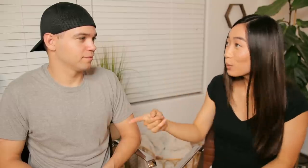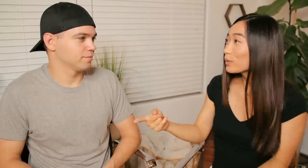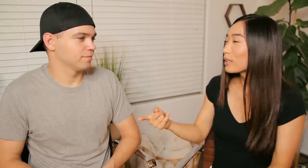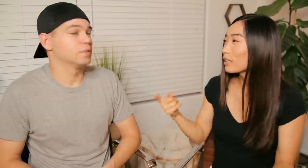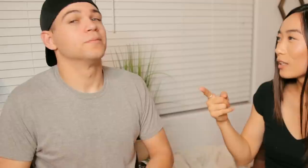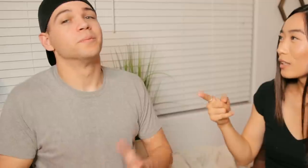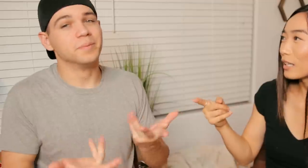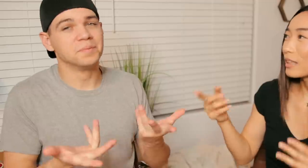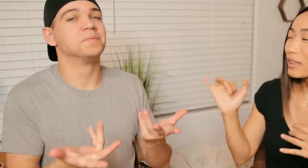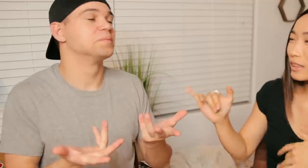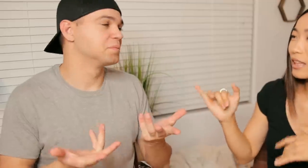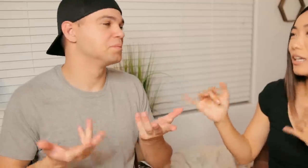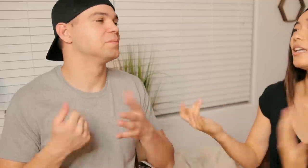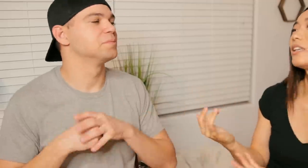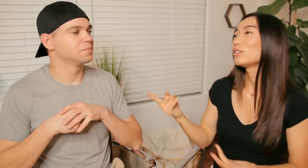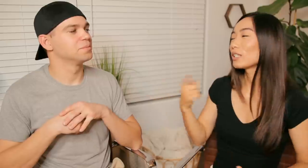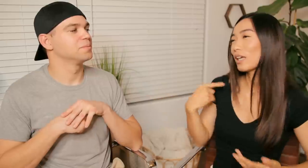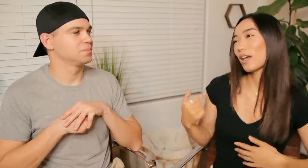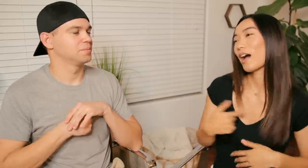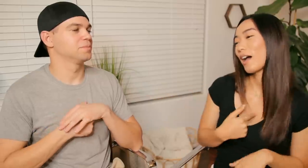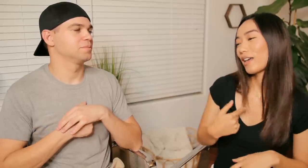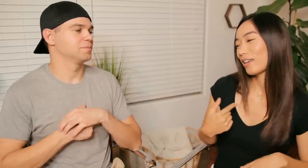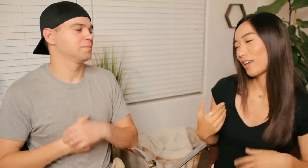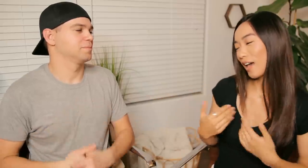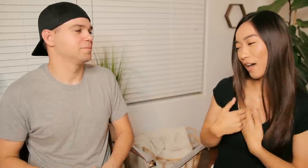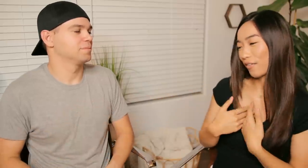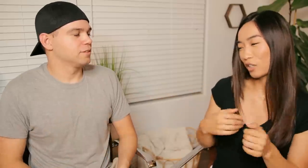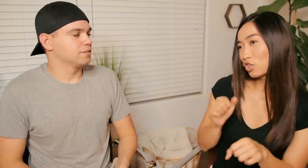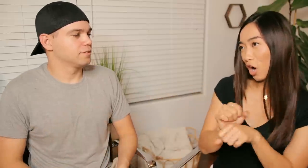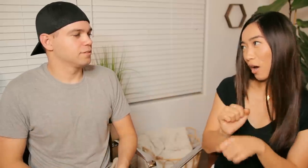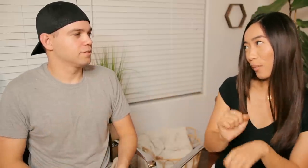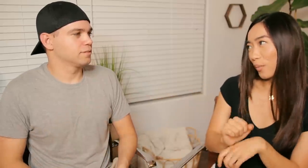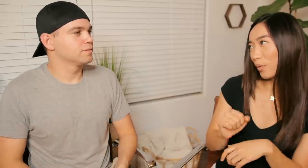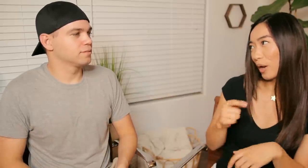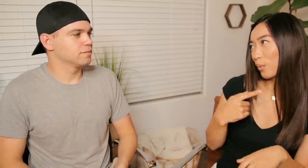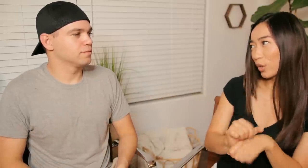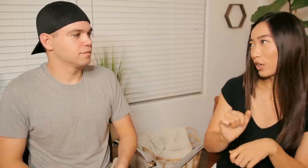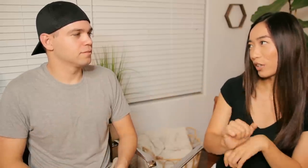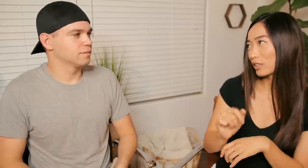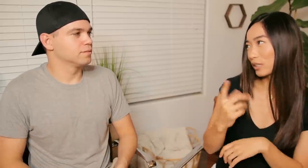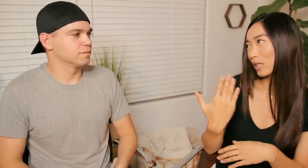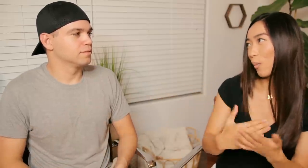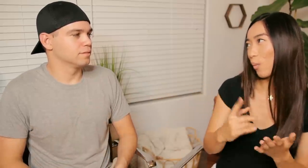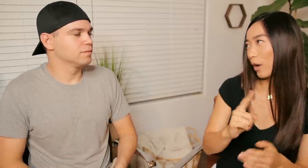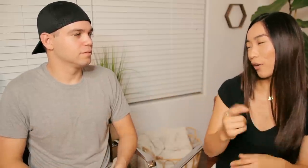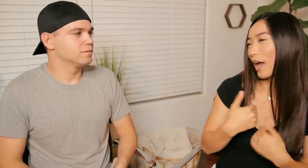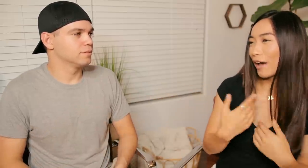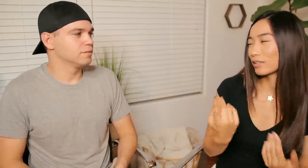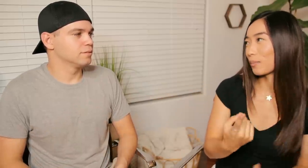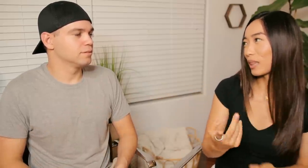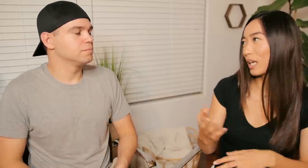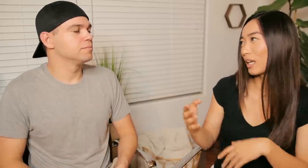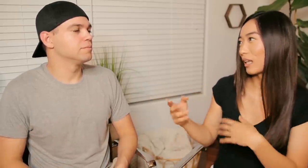like you say I have a job, or I work somewhere I have something